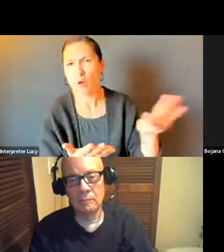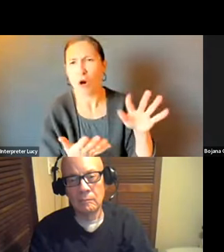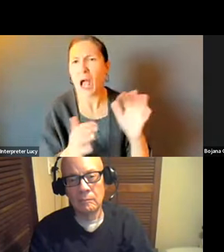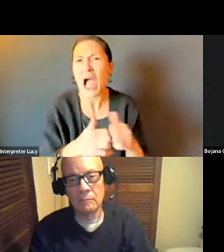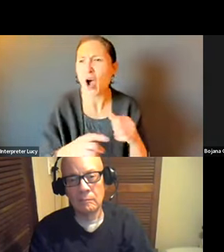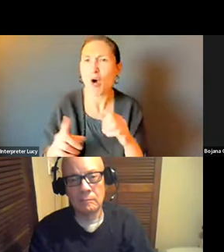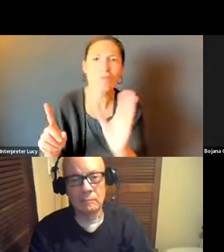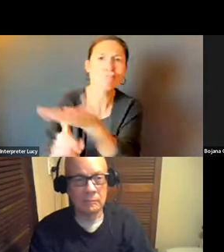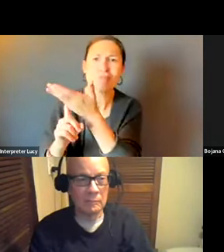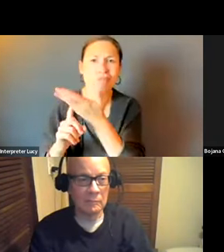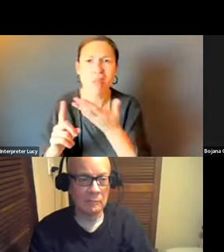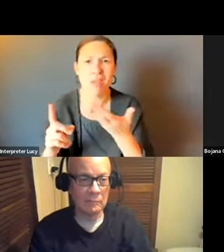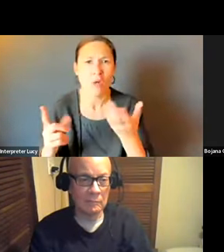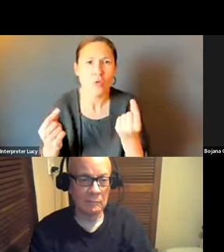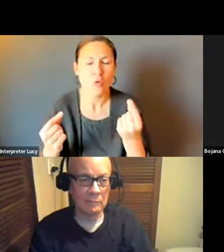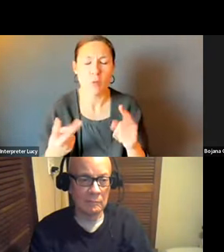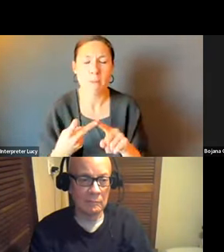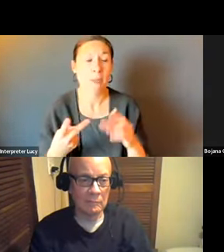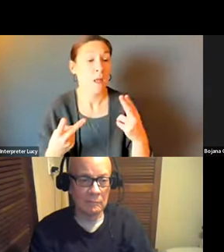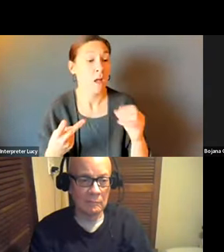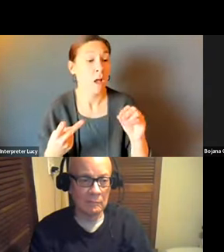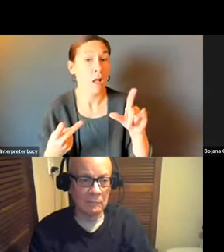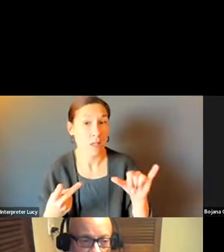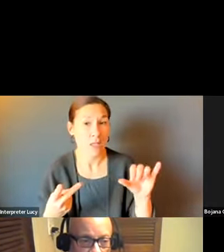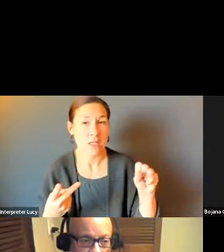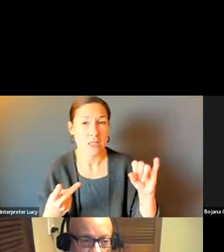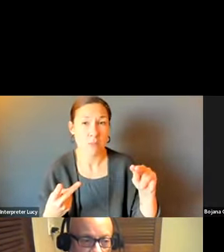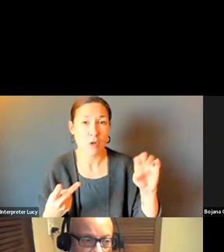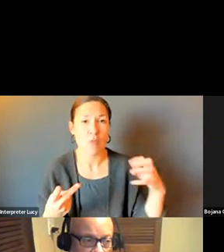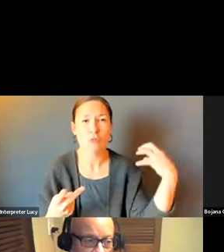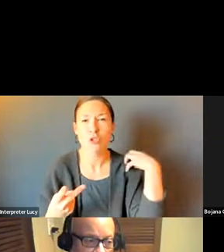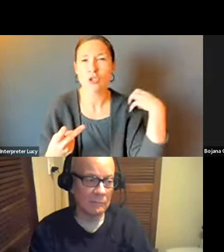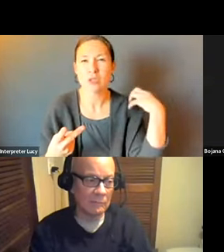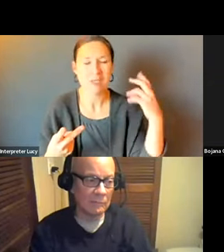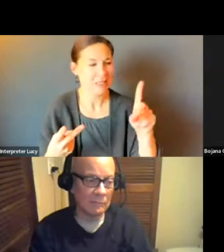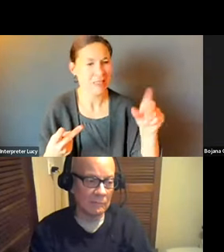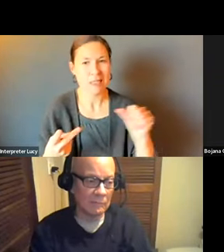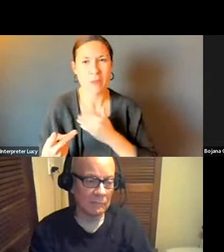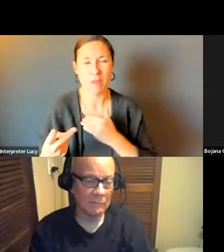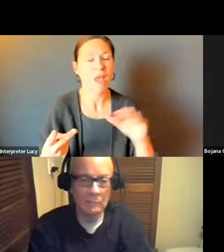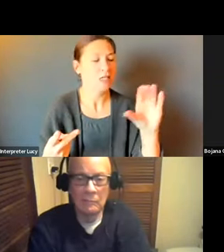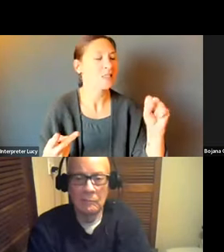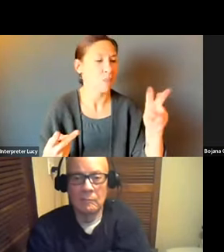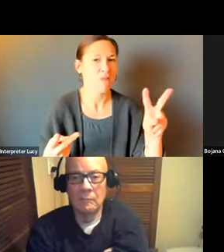RIDICULOUSLY LOW. IF THE FINE IS NOT PAID, WHAT IS THE MECHANISM FOR ENFORCEMENT?